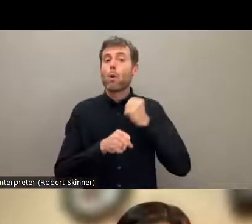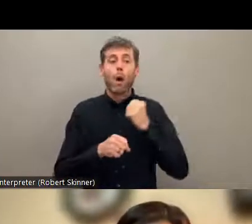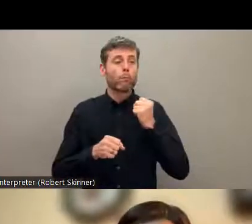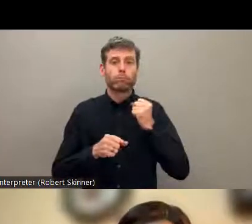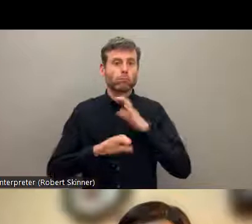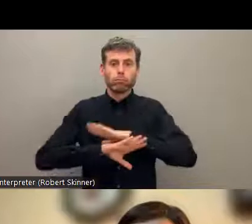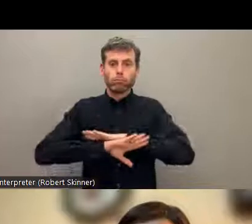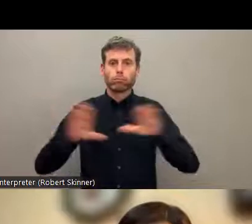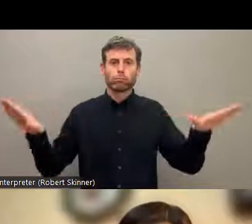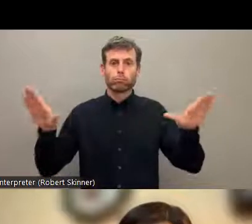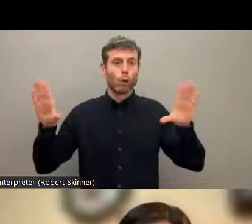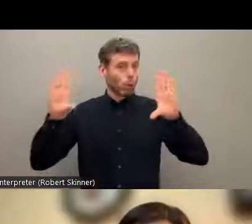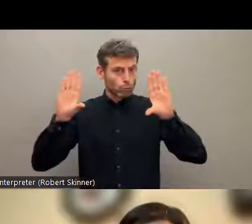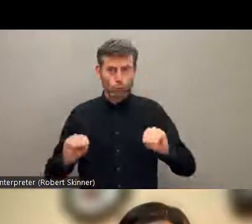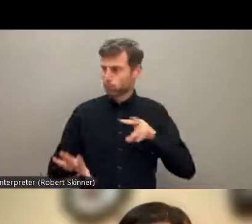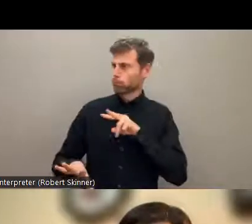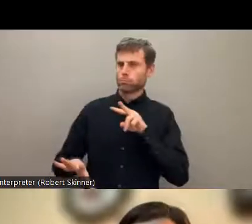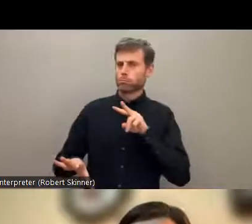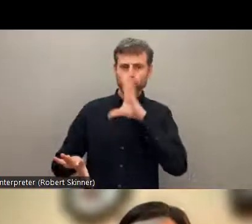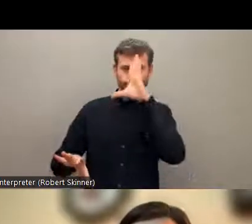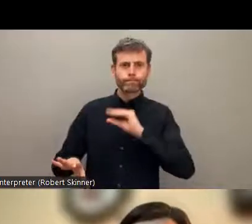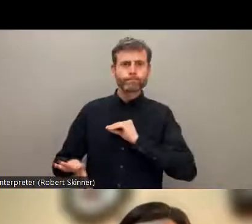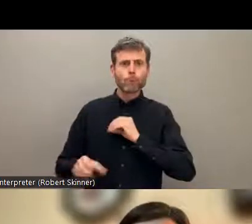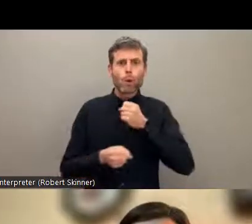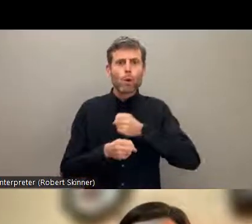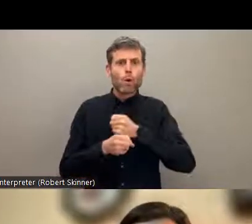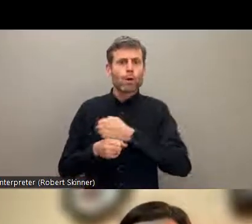became very much prominent to them. We also found that there